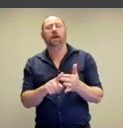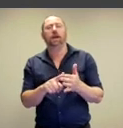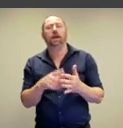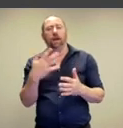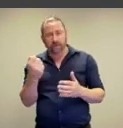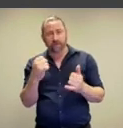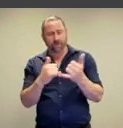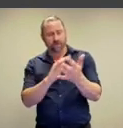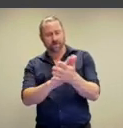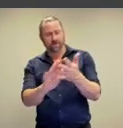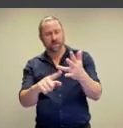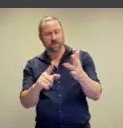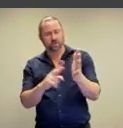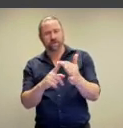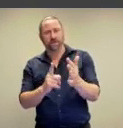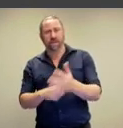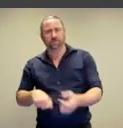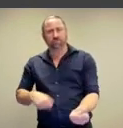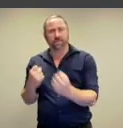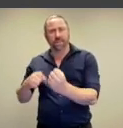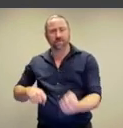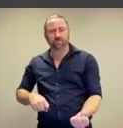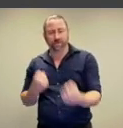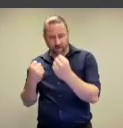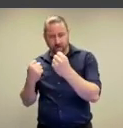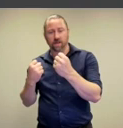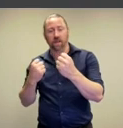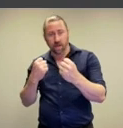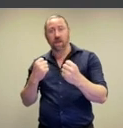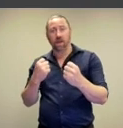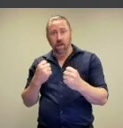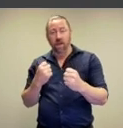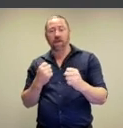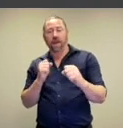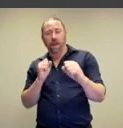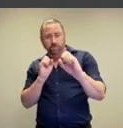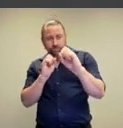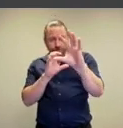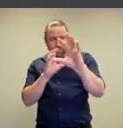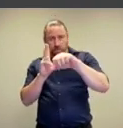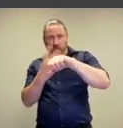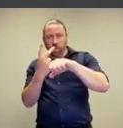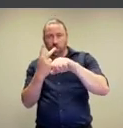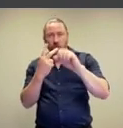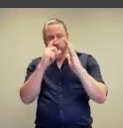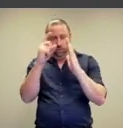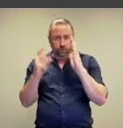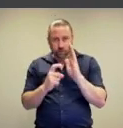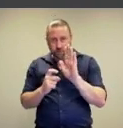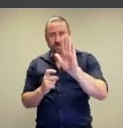Dale Harding is holding a shovel and he